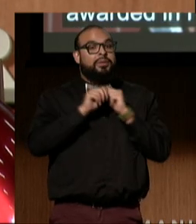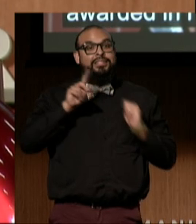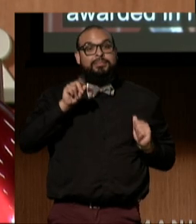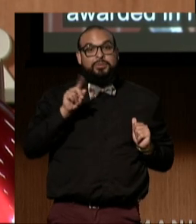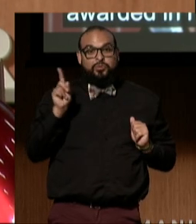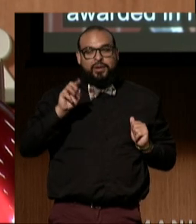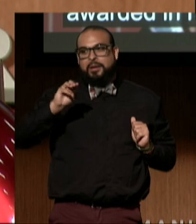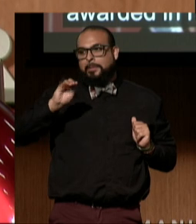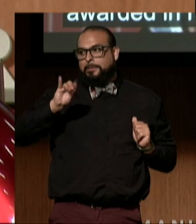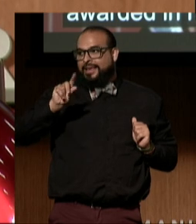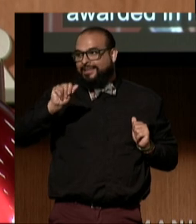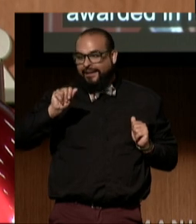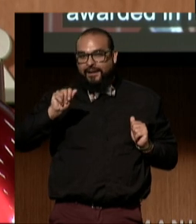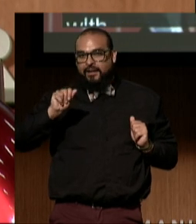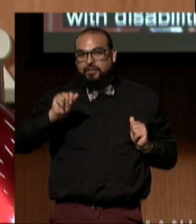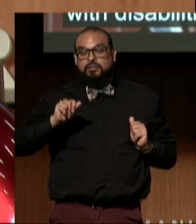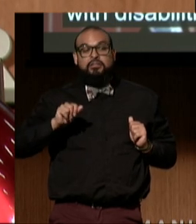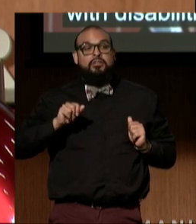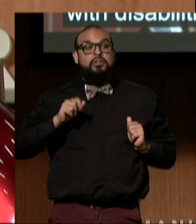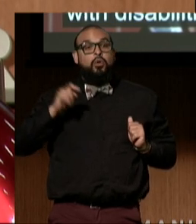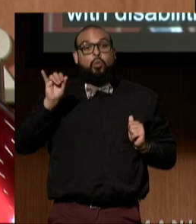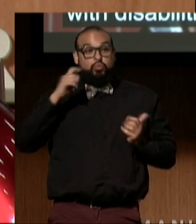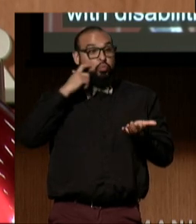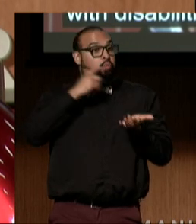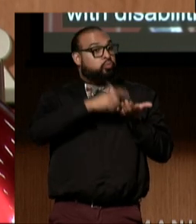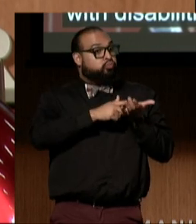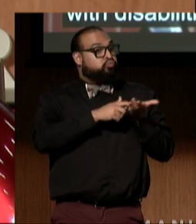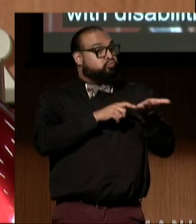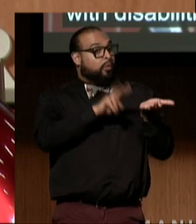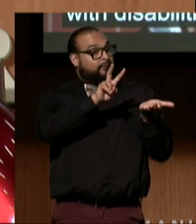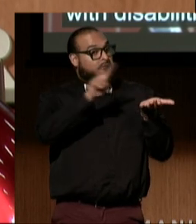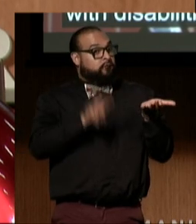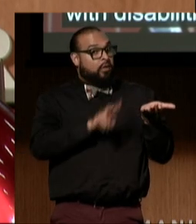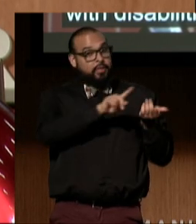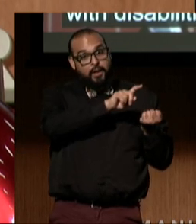also recognizes Verizon's significant contributions